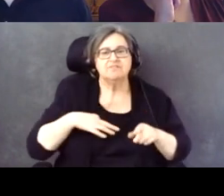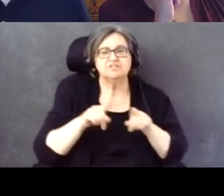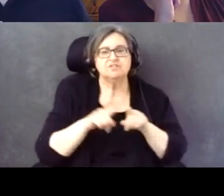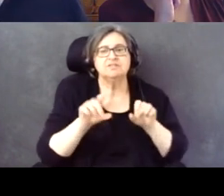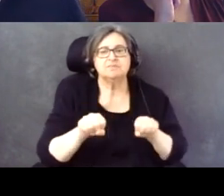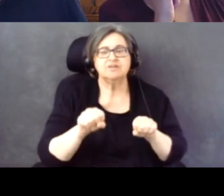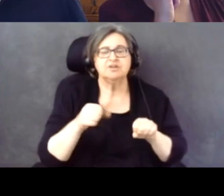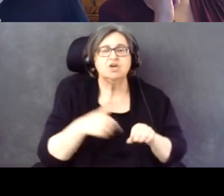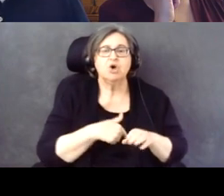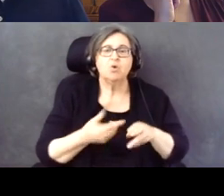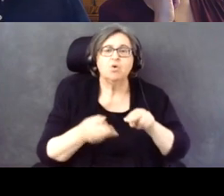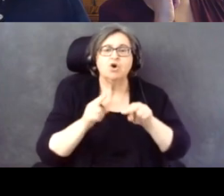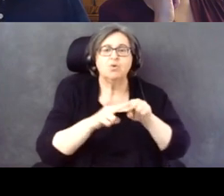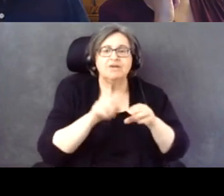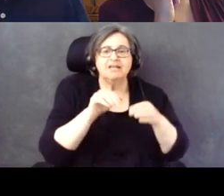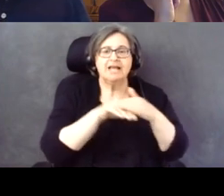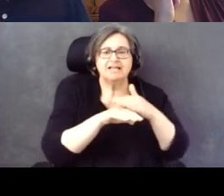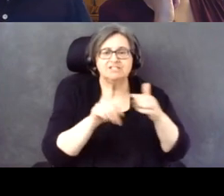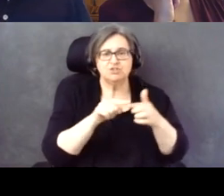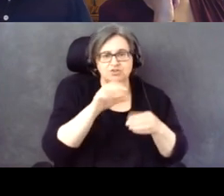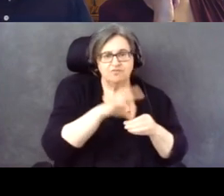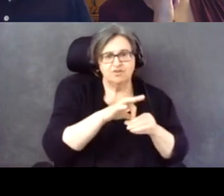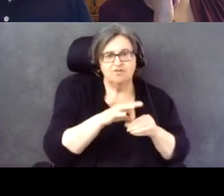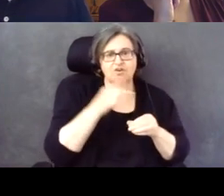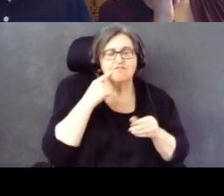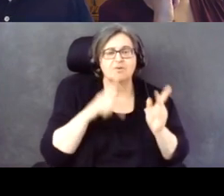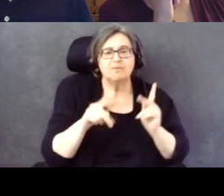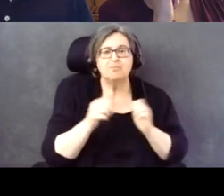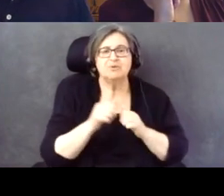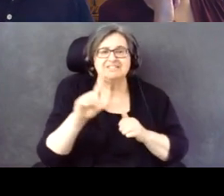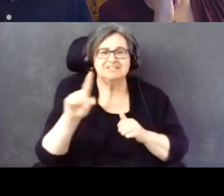access to voting among people with disabilities.